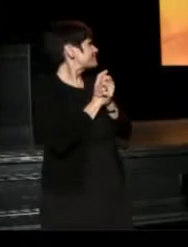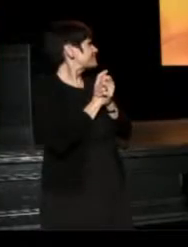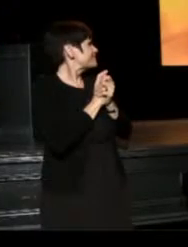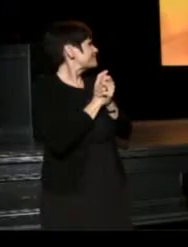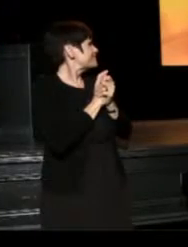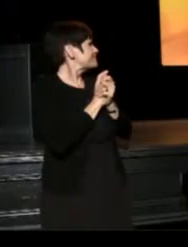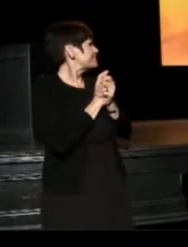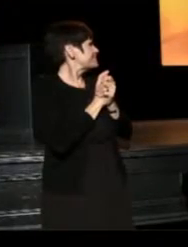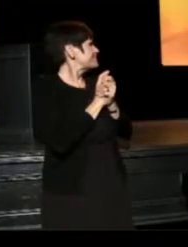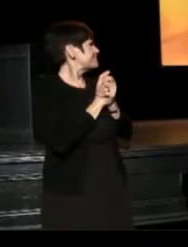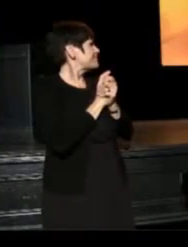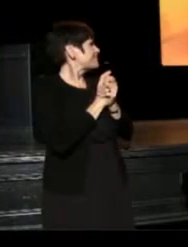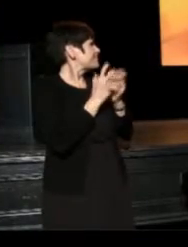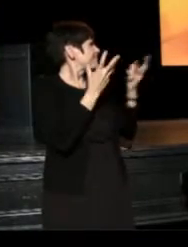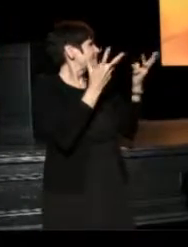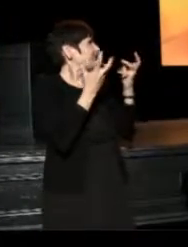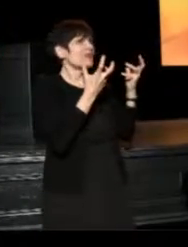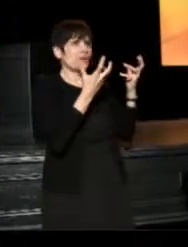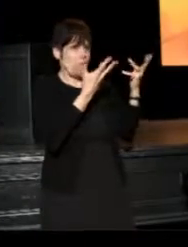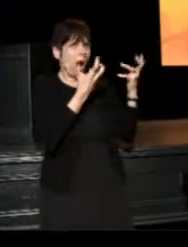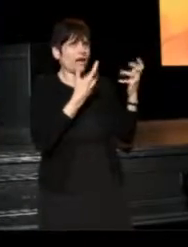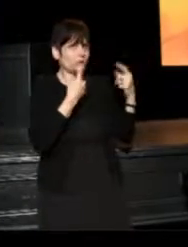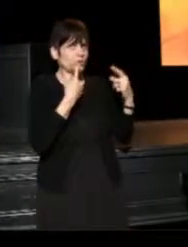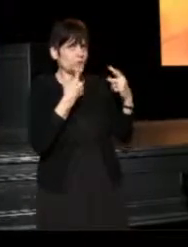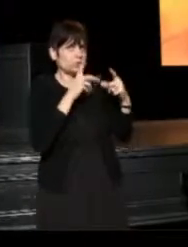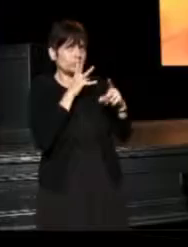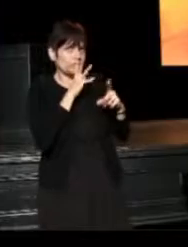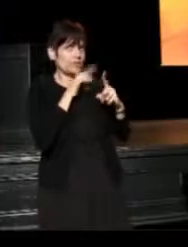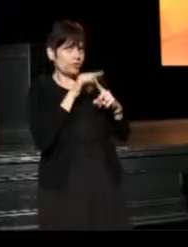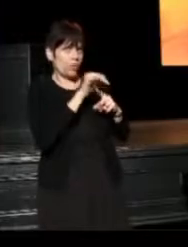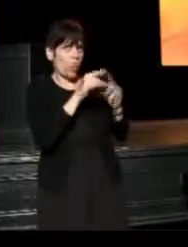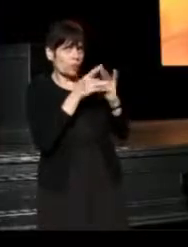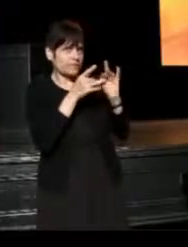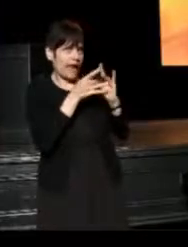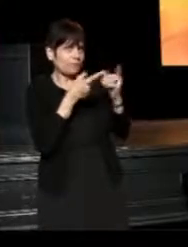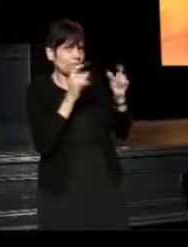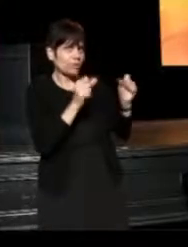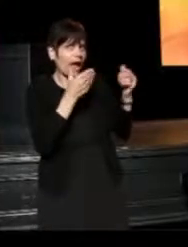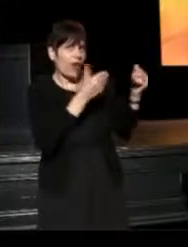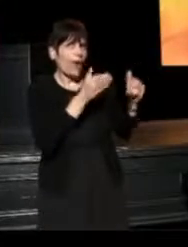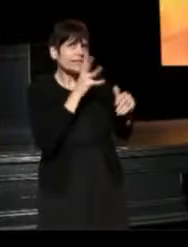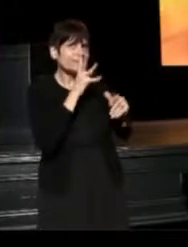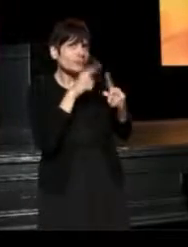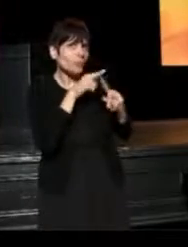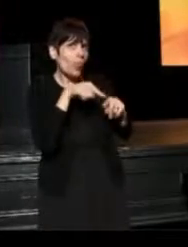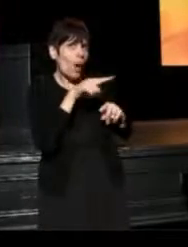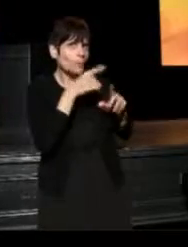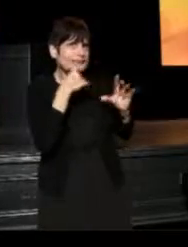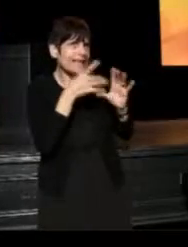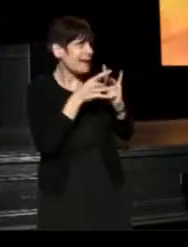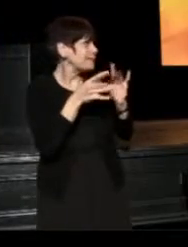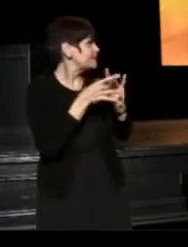(Lisa) Mr. O'Quinn if you want to rebut these statements, you would be welcome. (Teresa) You want to say a few words.